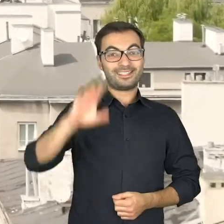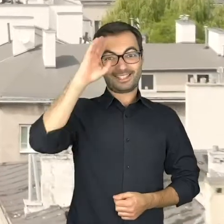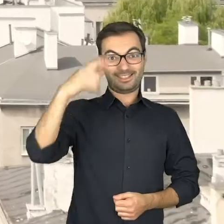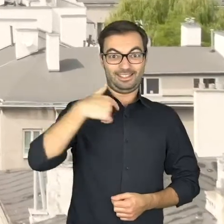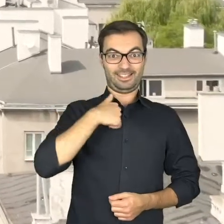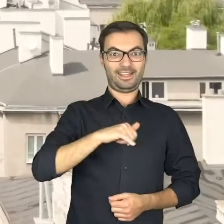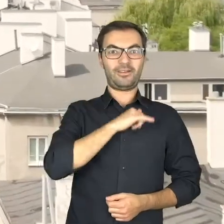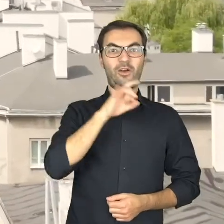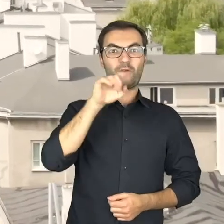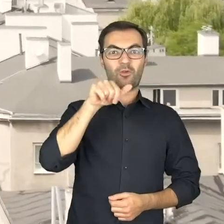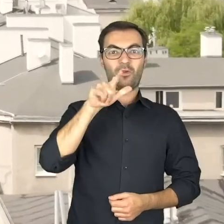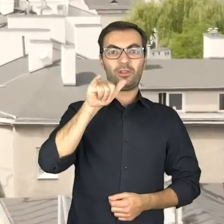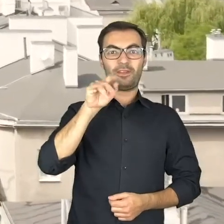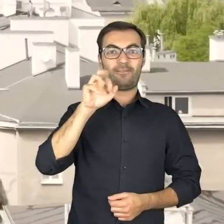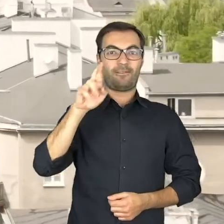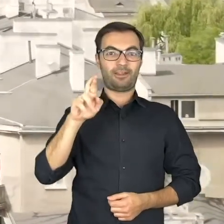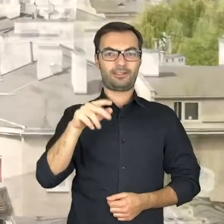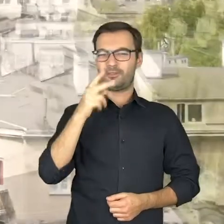My name is Guliwer, but, you see…